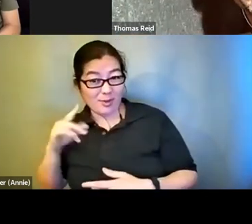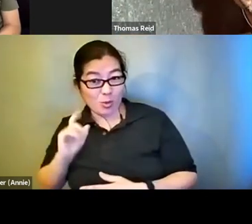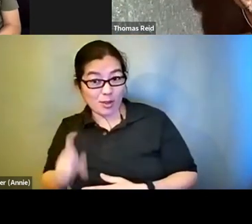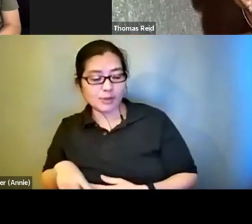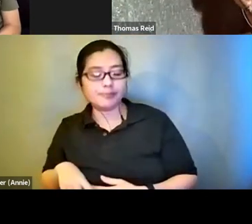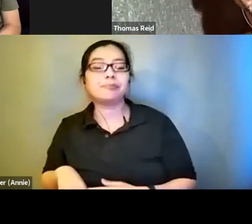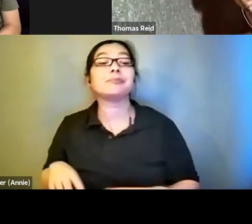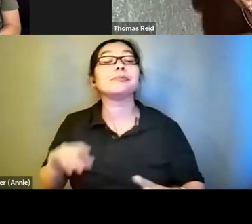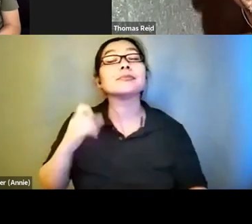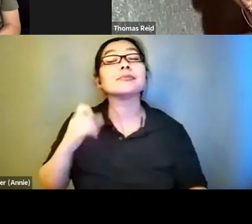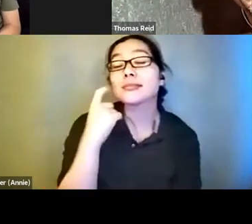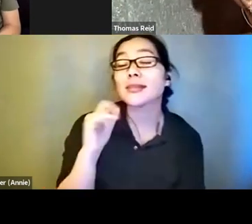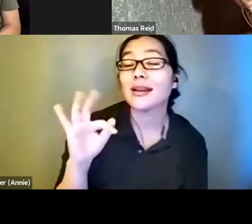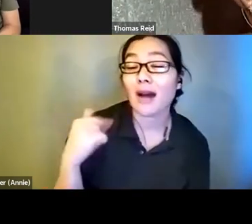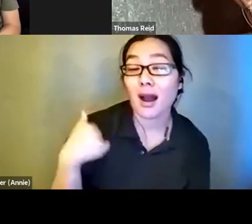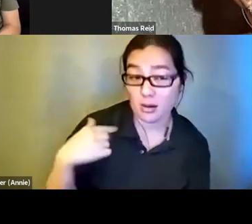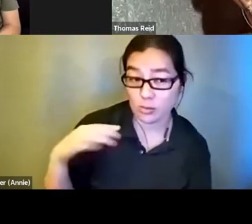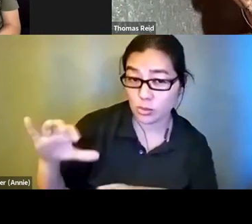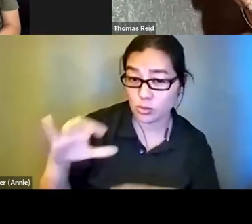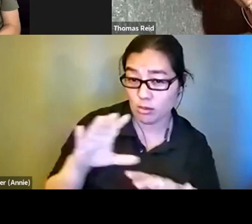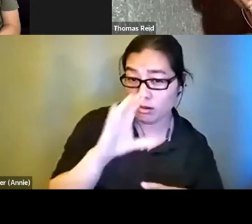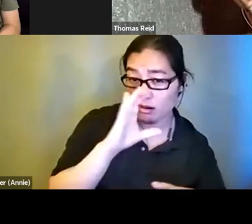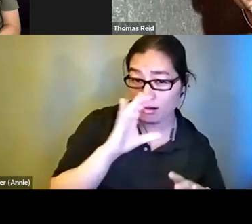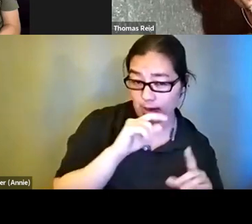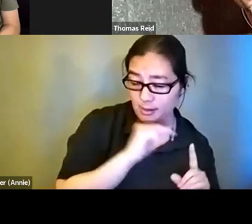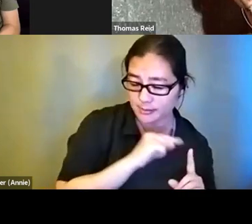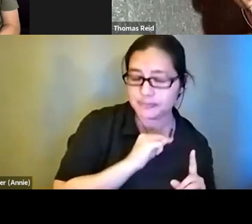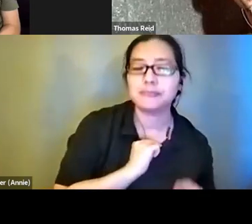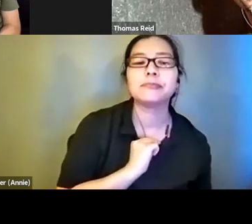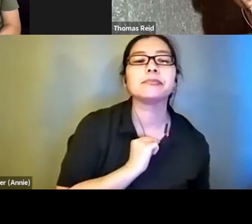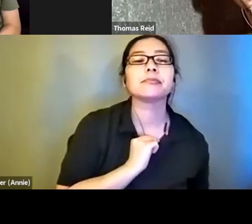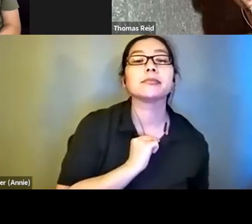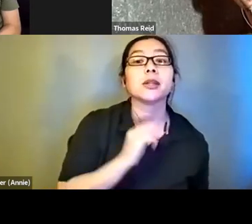a comic and it was futuristic and it was